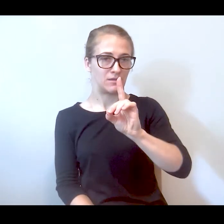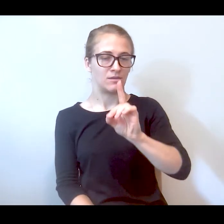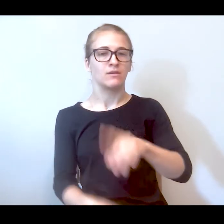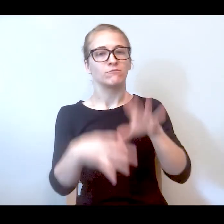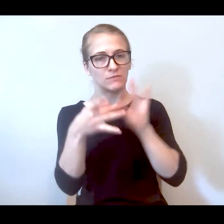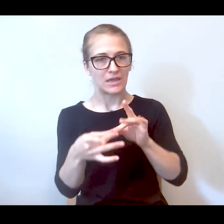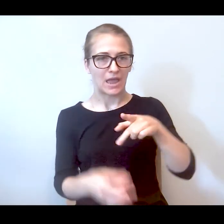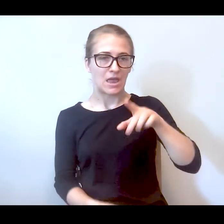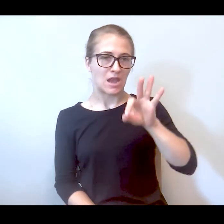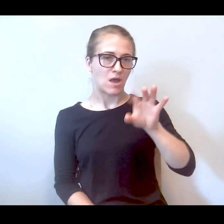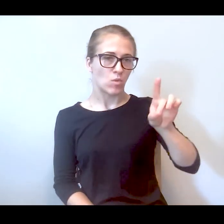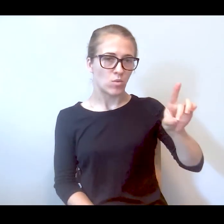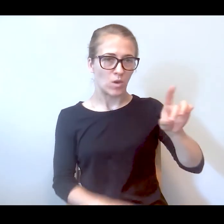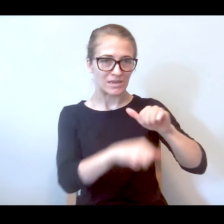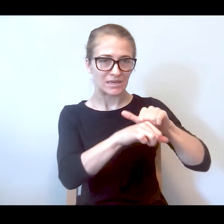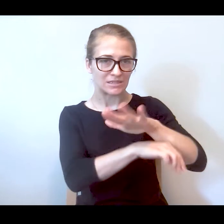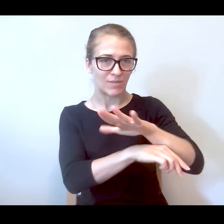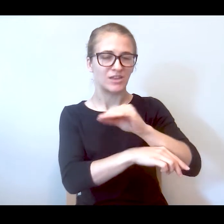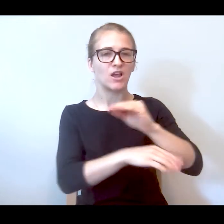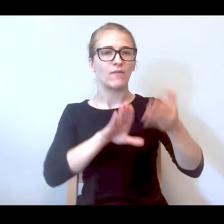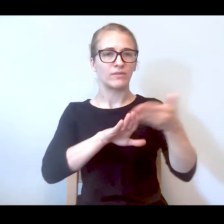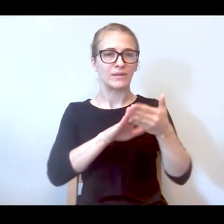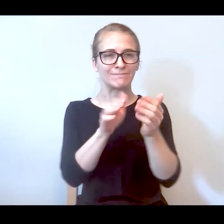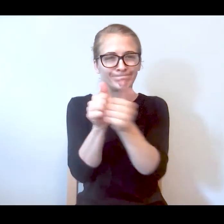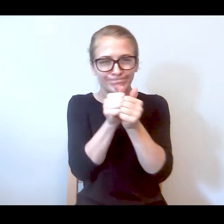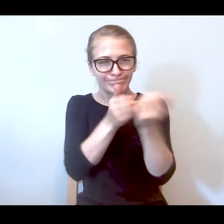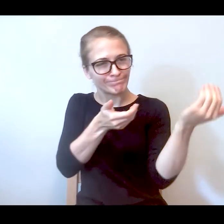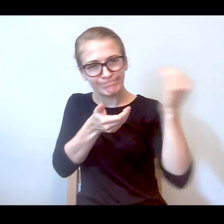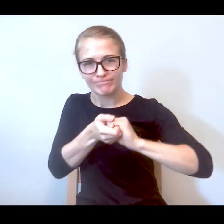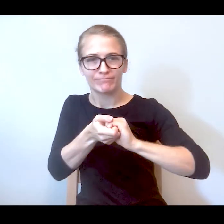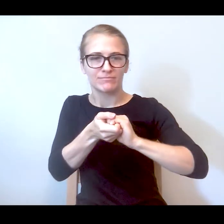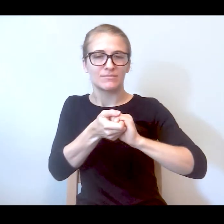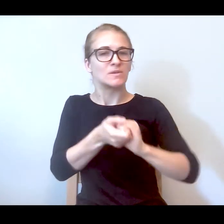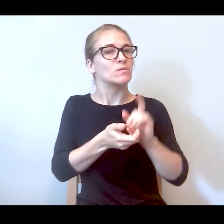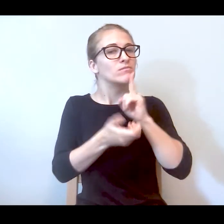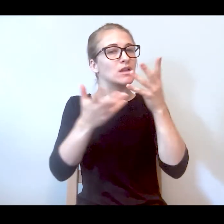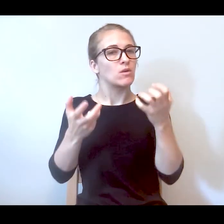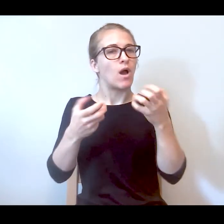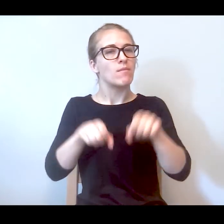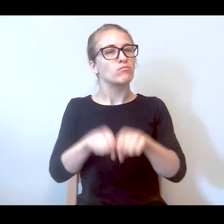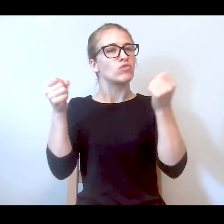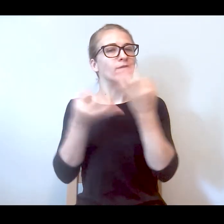911 dispatch, and they operate hand in hand. So in order to really break free from police response and